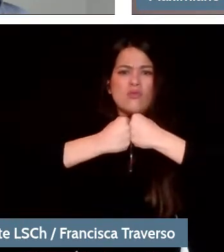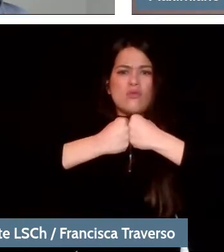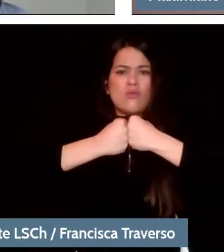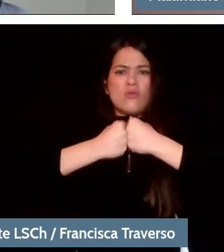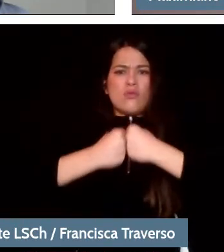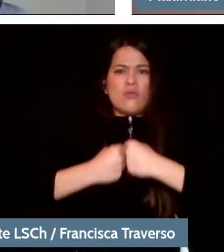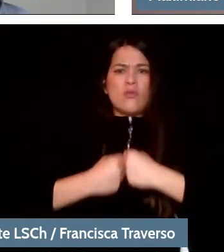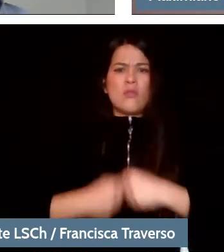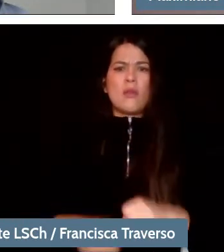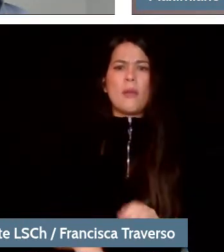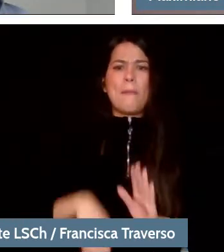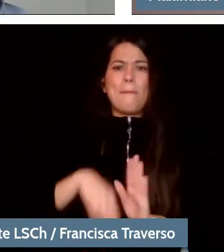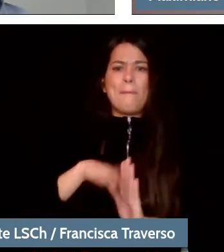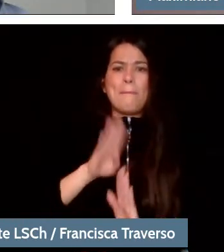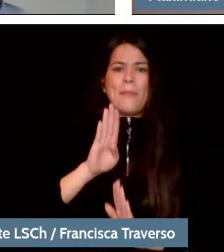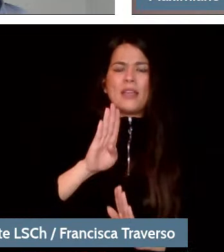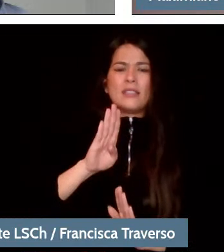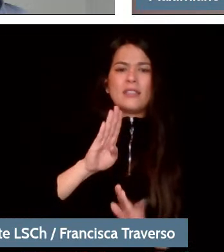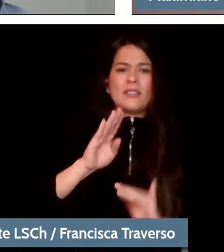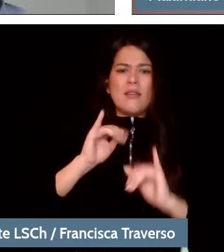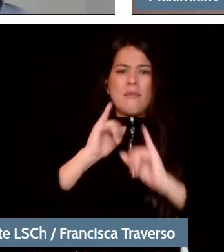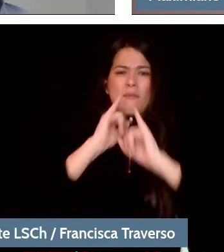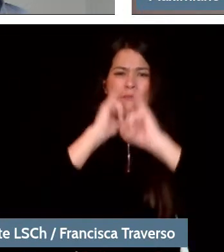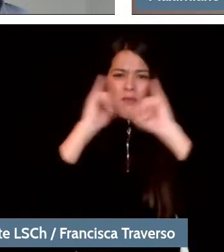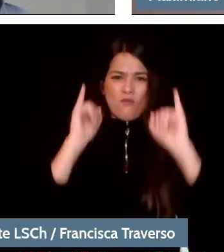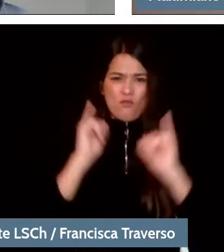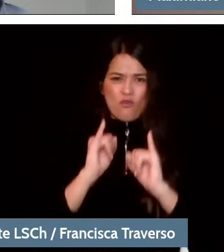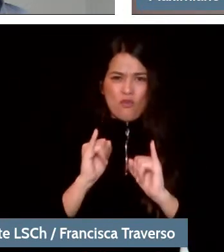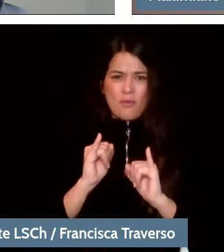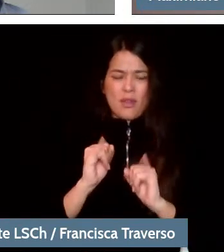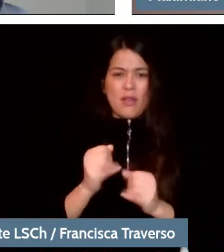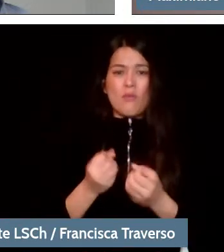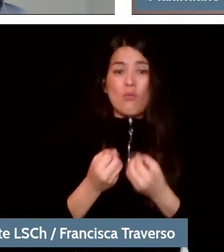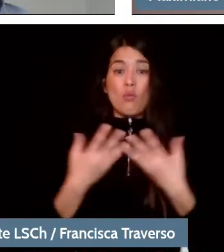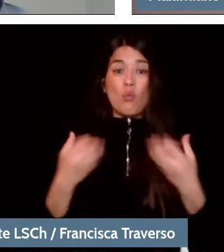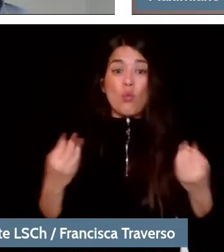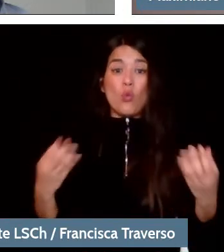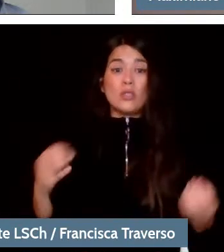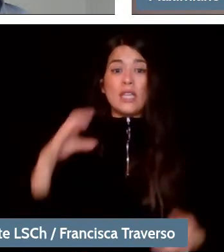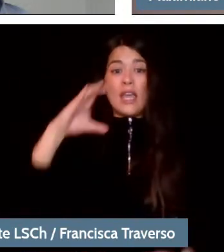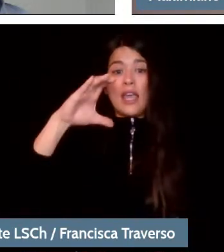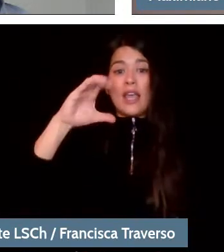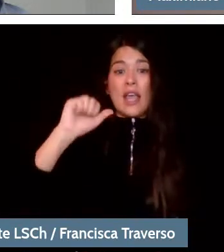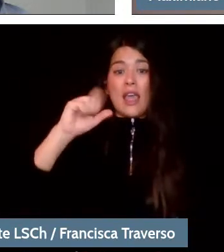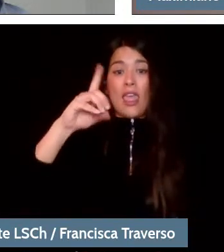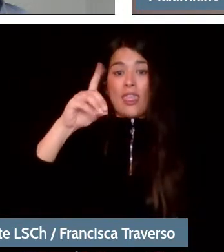there are more ways and there is a lot of cadence and the cadence naturally, imposes an articulation